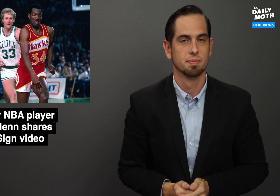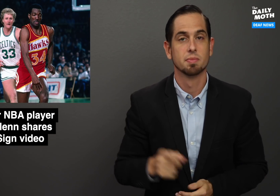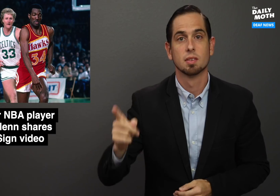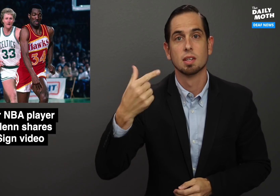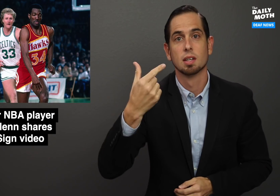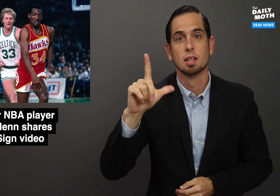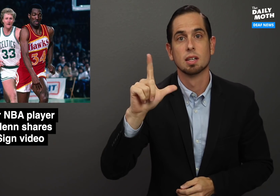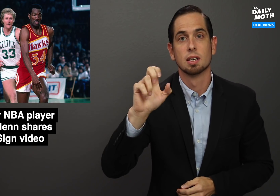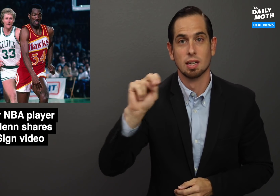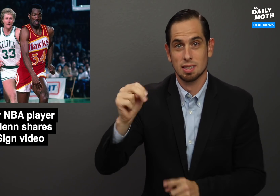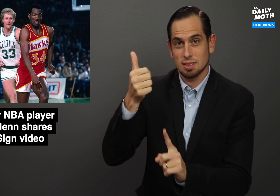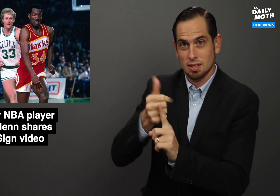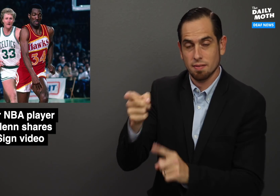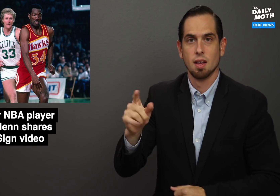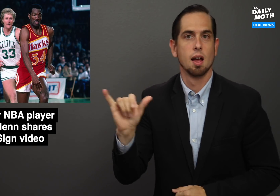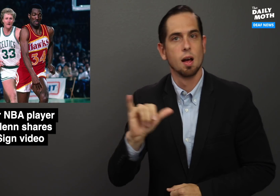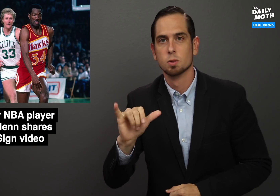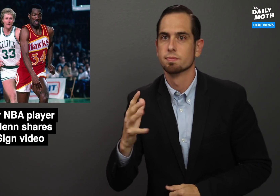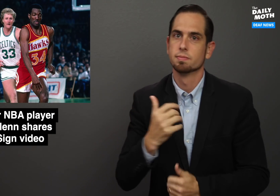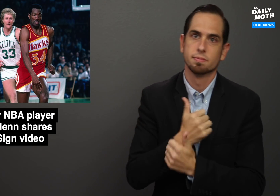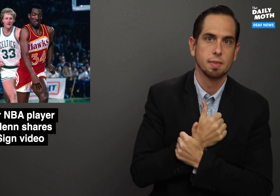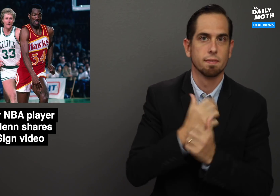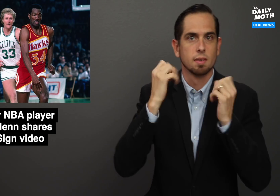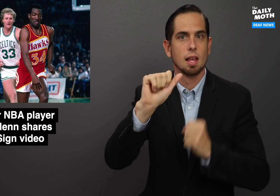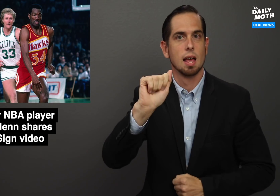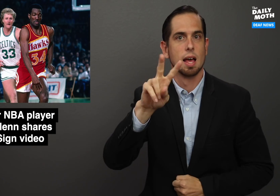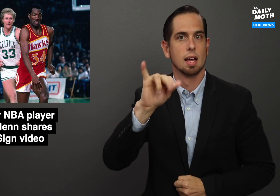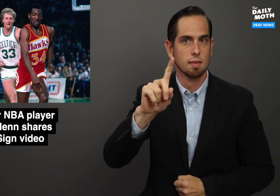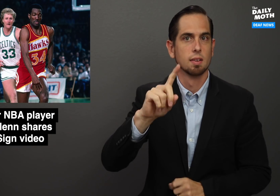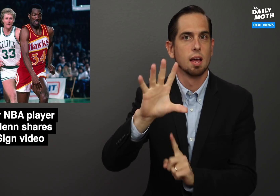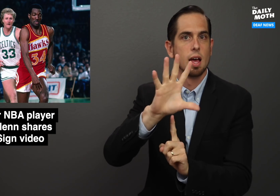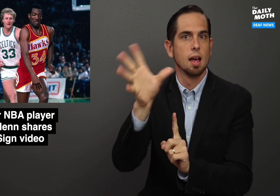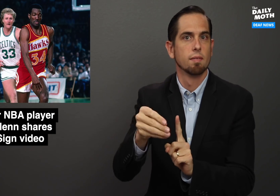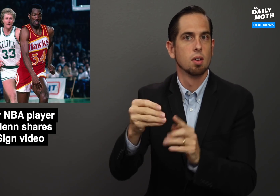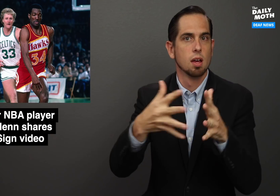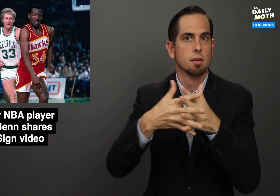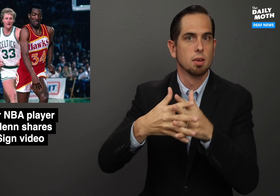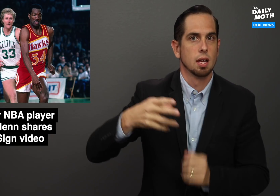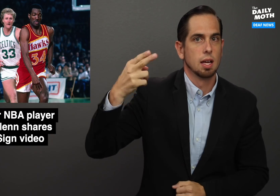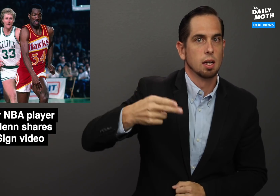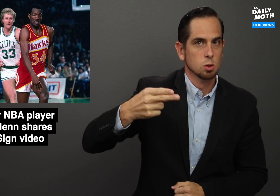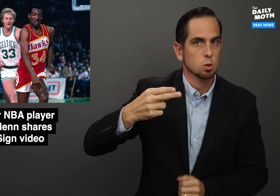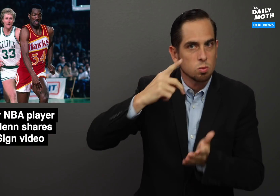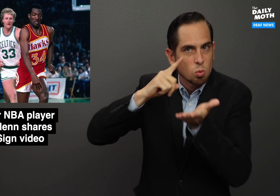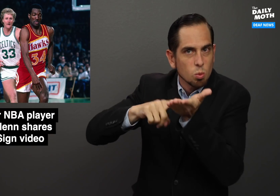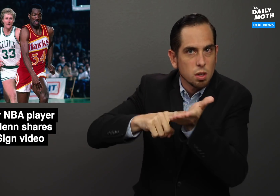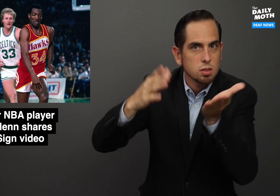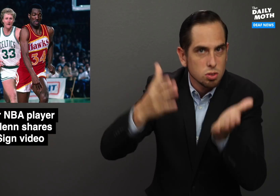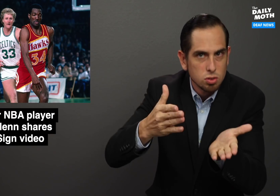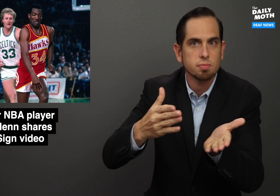Glenn is also an avid African American history researcher